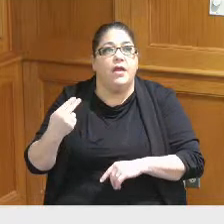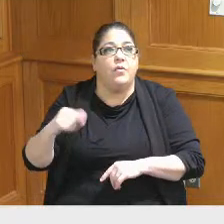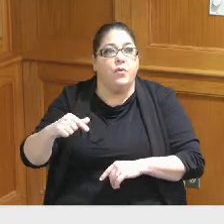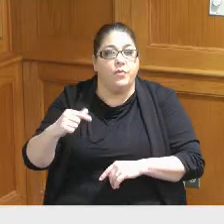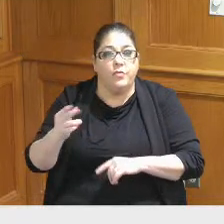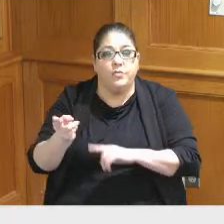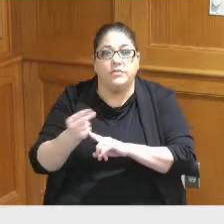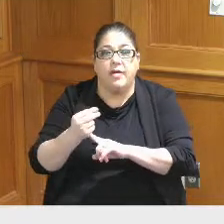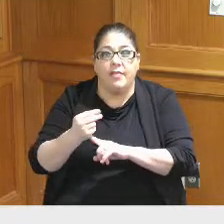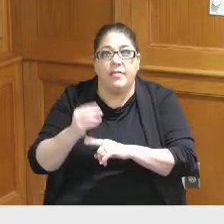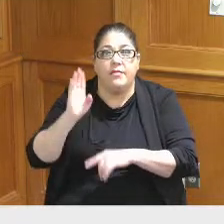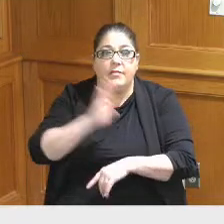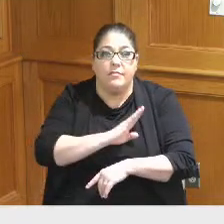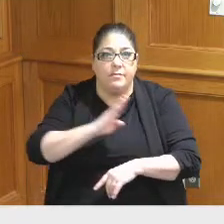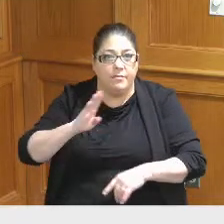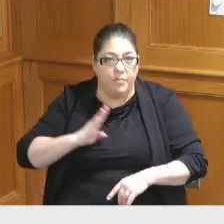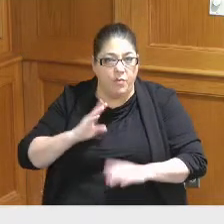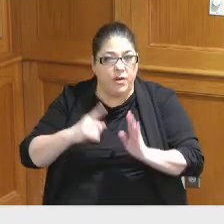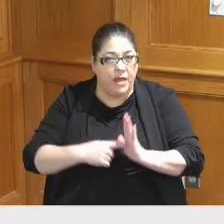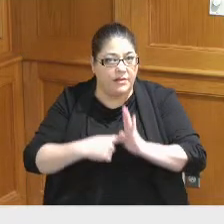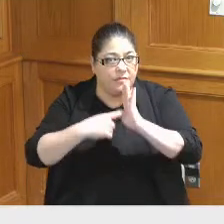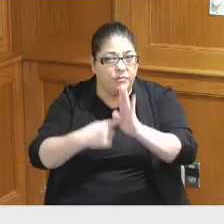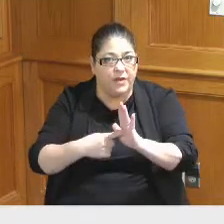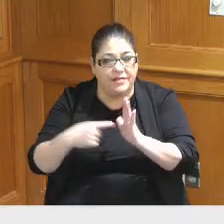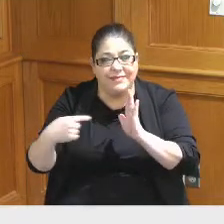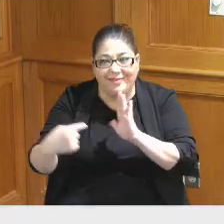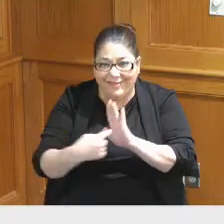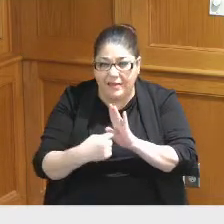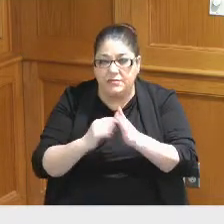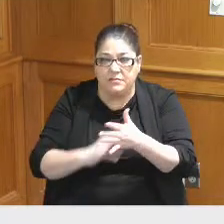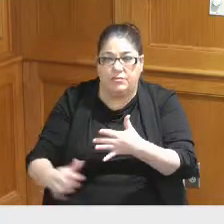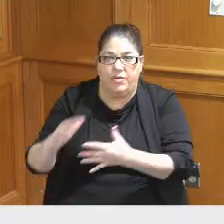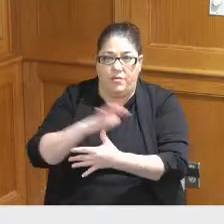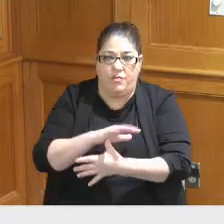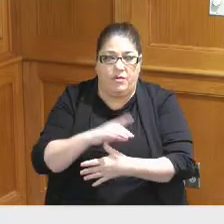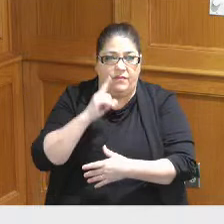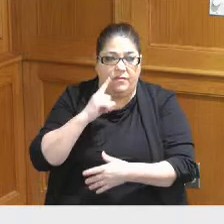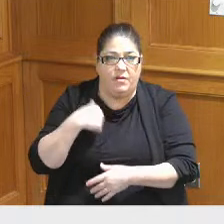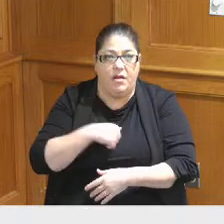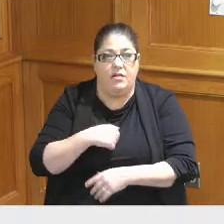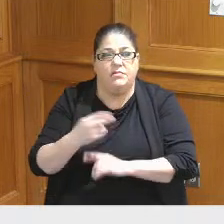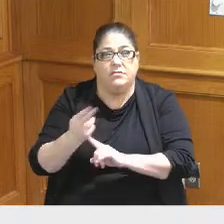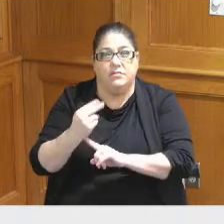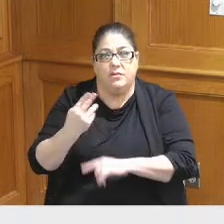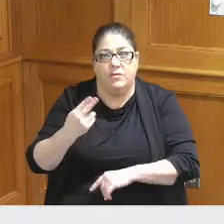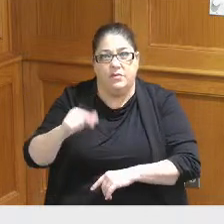the Board has expressed this as it's as its top priority as it relates to the convention District